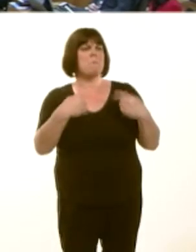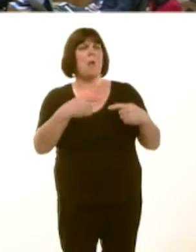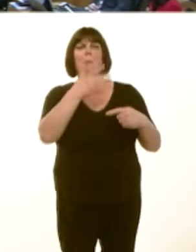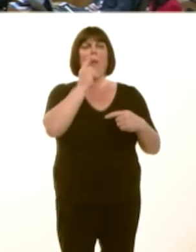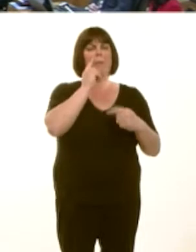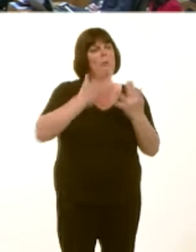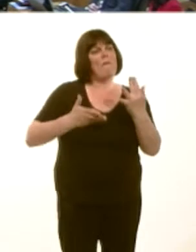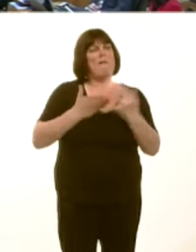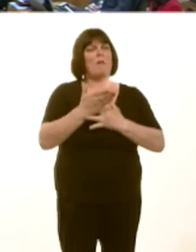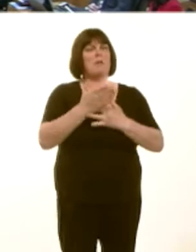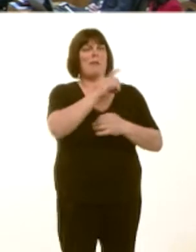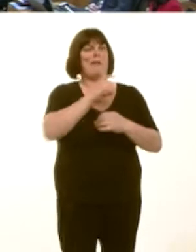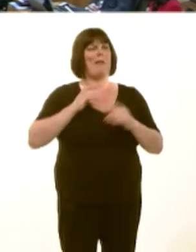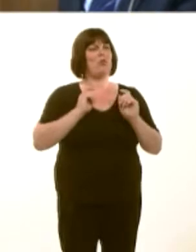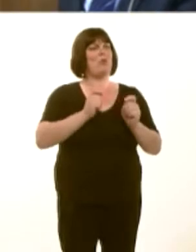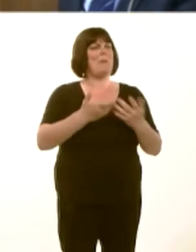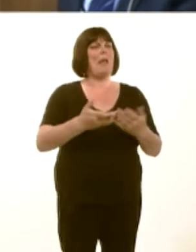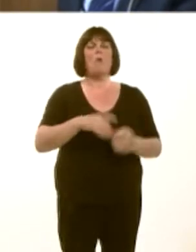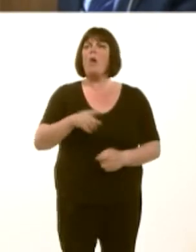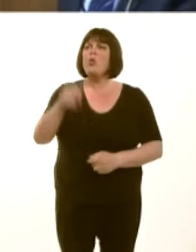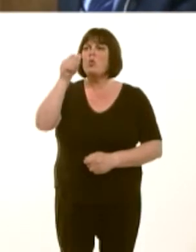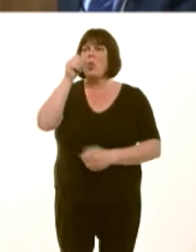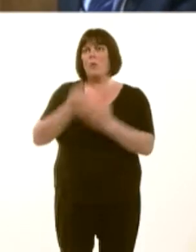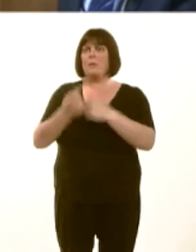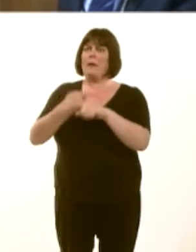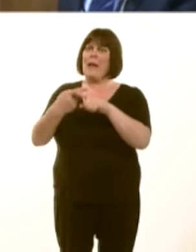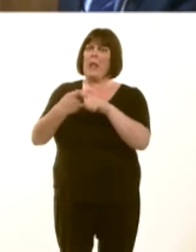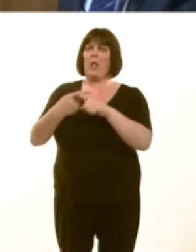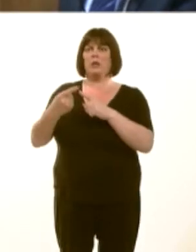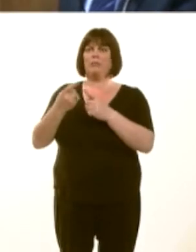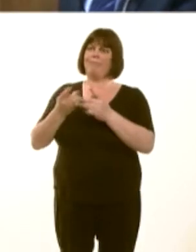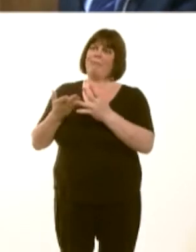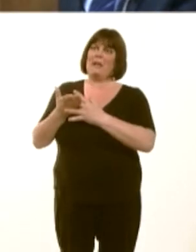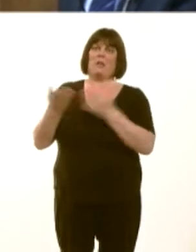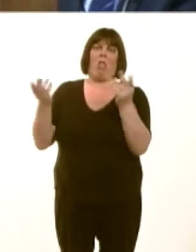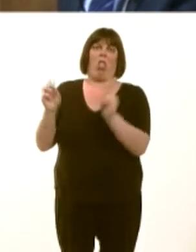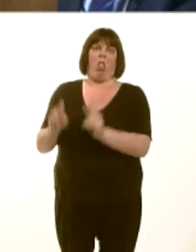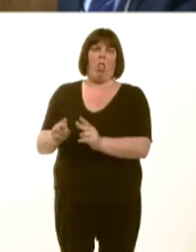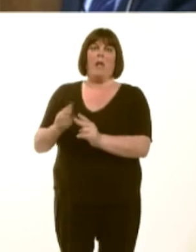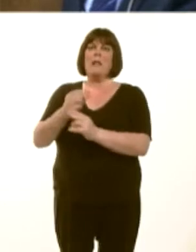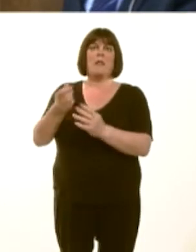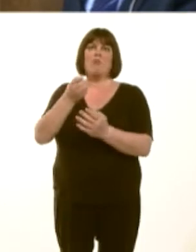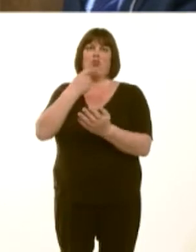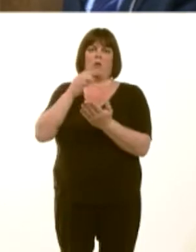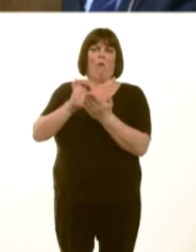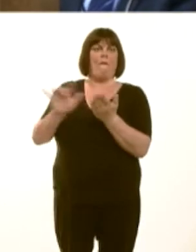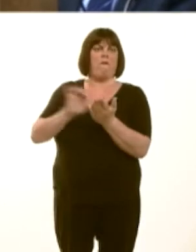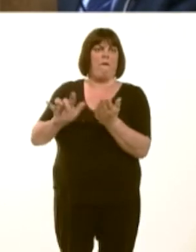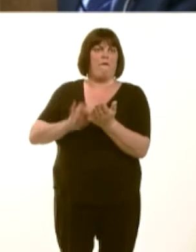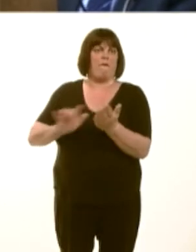Carwyn Jones: First of all, the cancer drugs fund in England is being curtailed, in the sense that there are drugs being removed from that list because, as we know, itís overrun